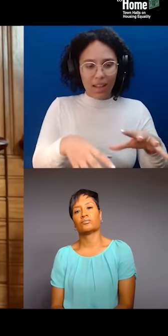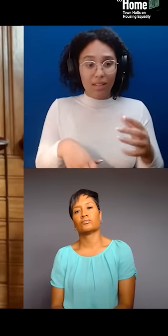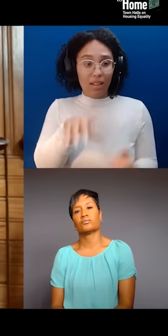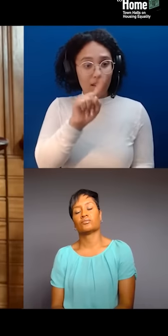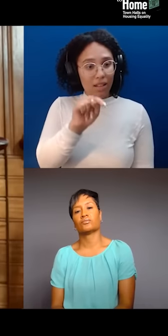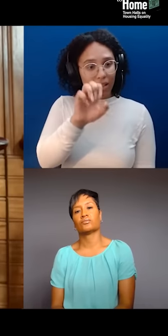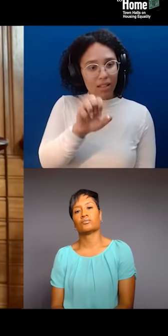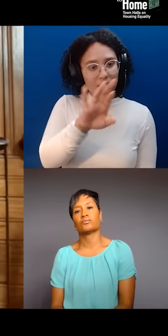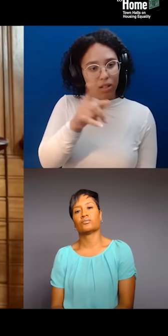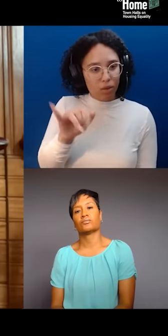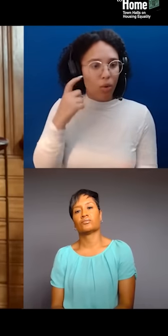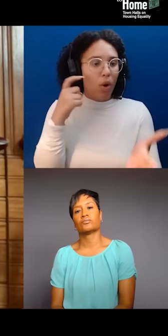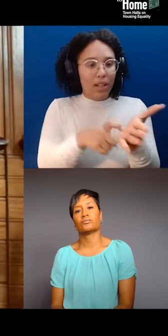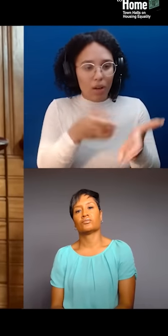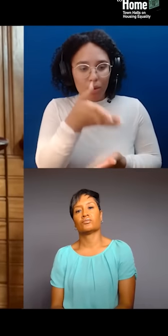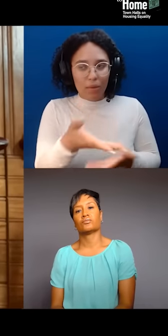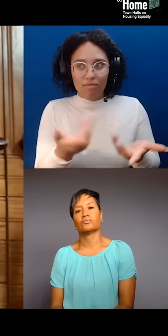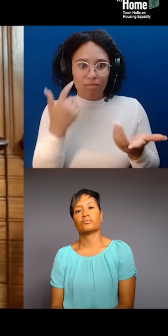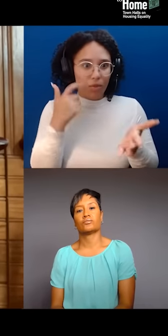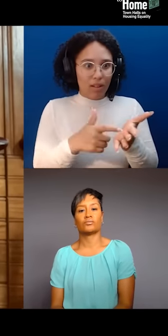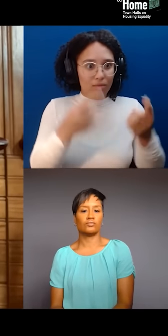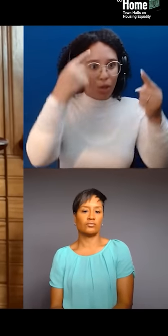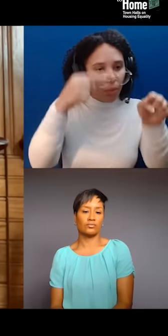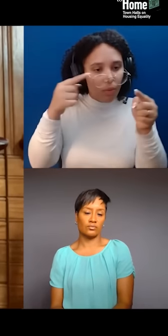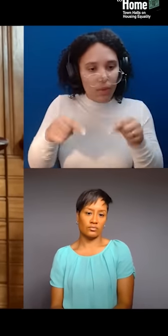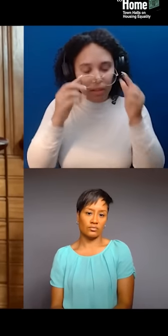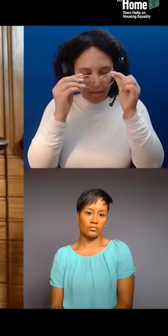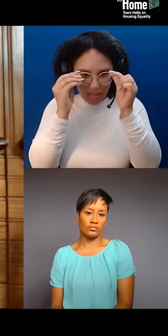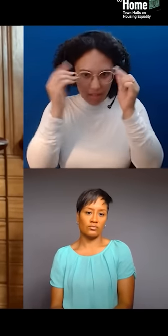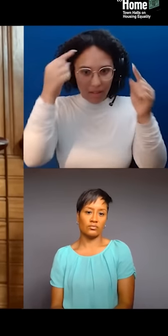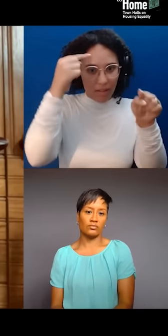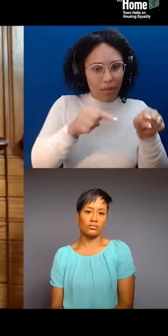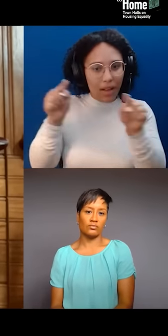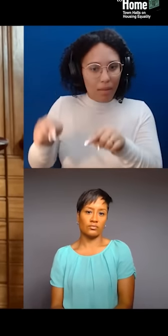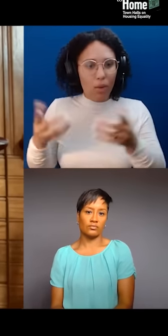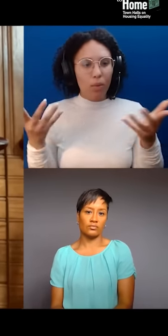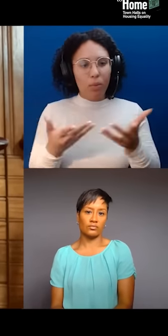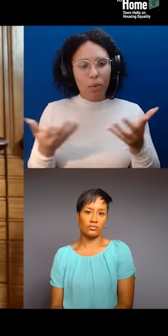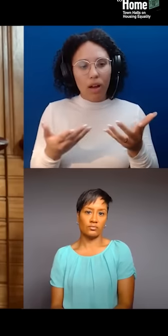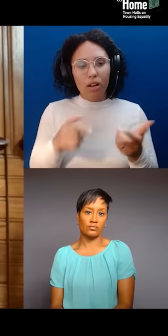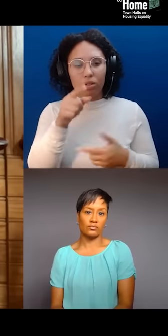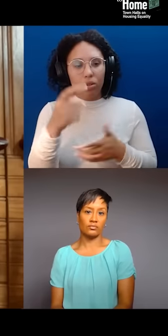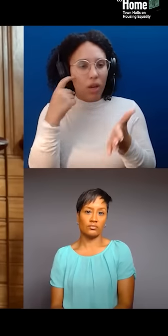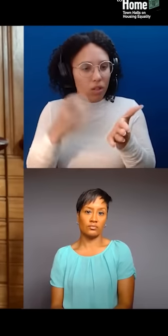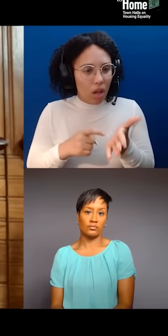You're not just acknowledging people who used to live here, you're acknowledging your present relations with native people now.